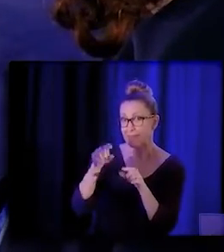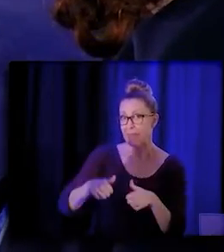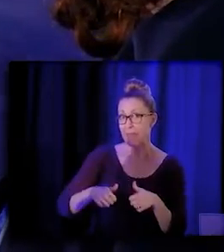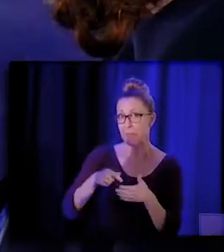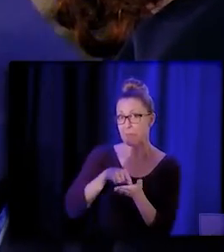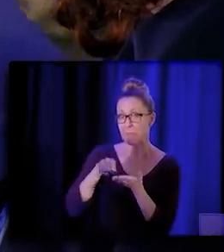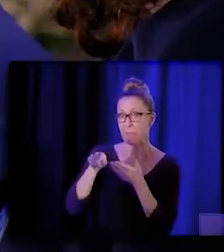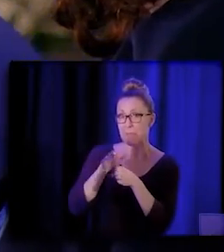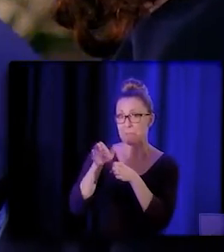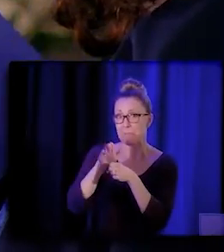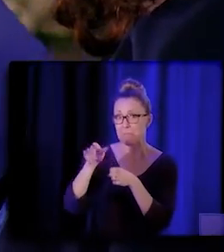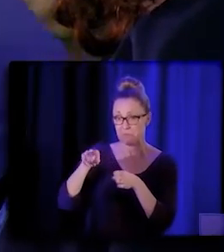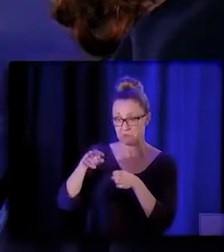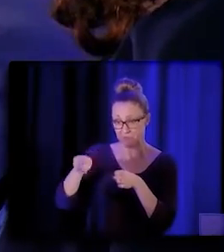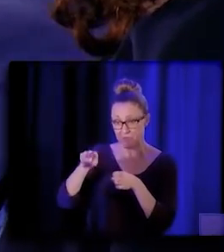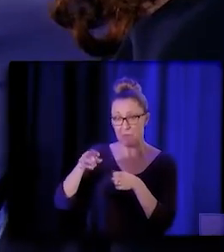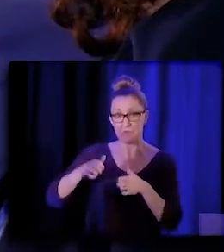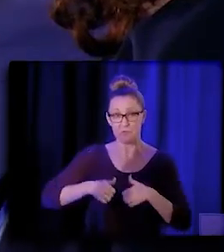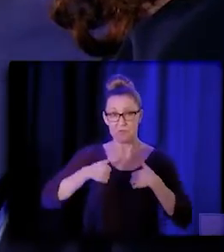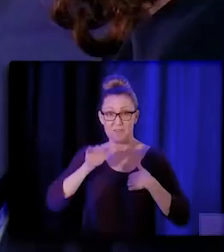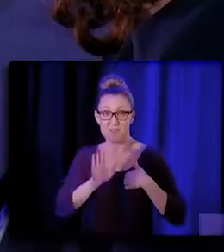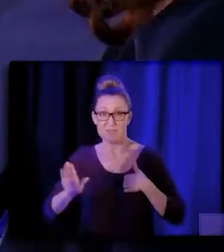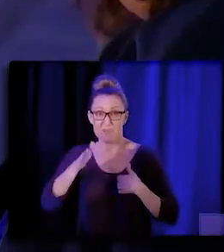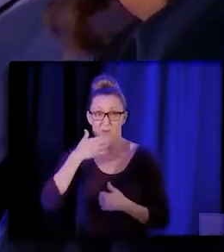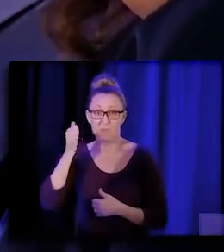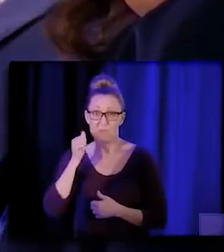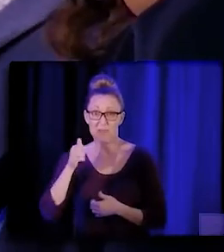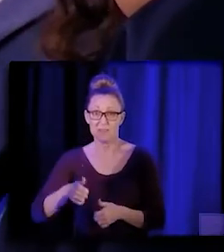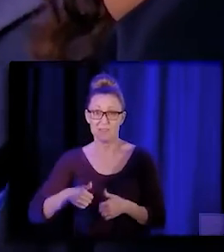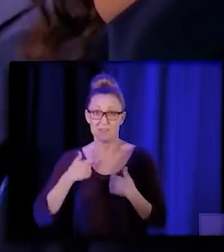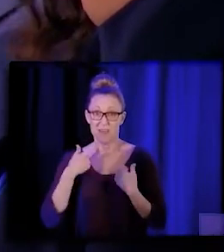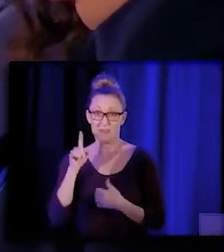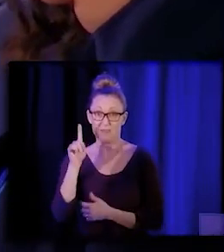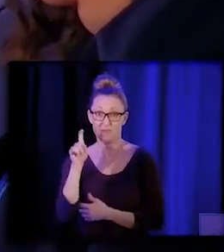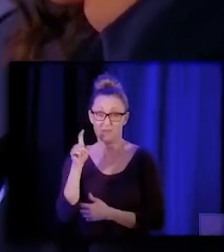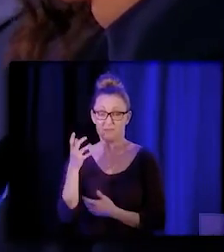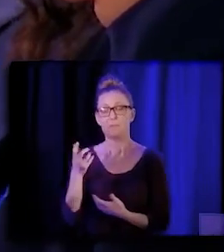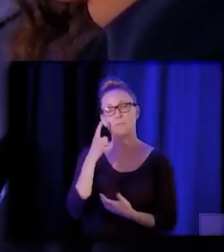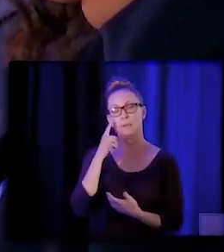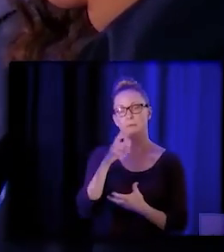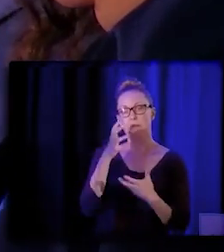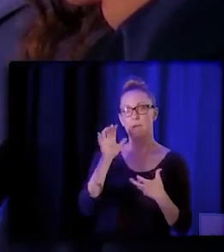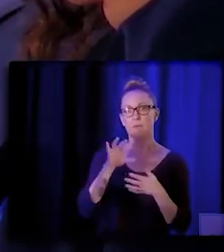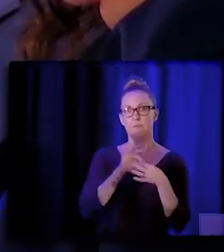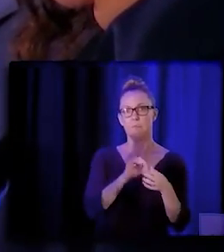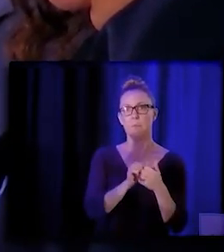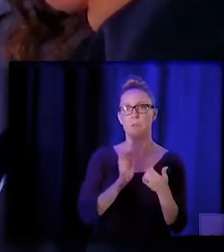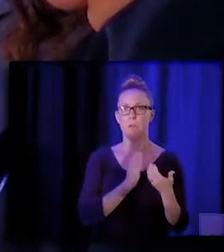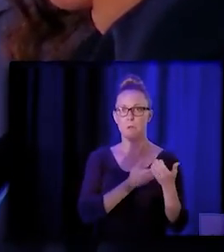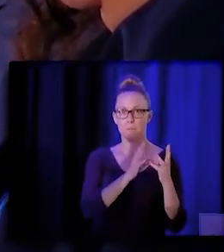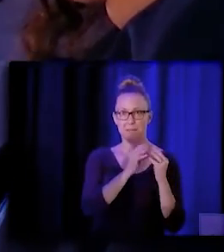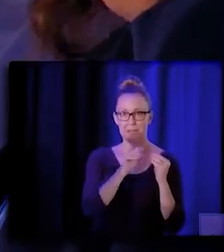live their own best life? And you know, I think a lot of that comes from the meetings that we have. And I feel it's really important,